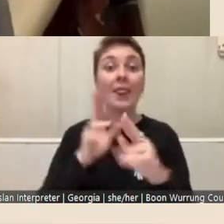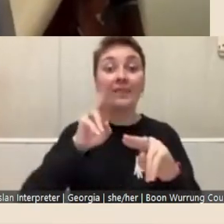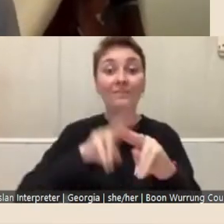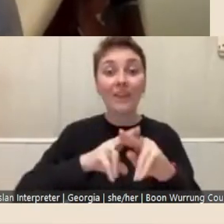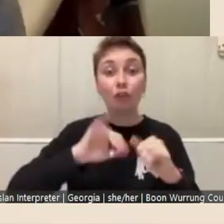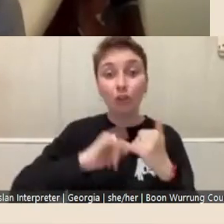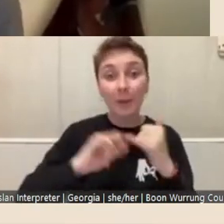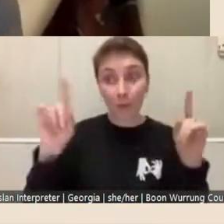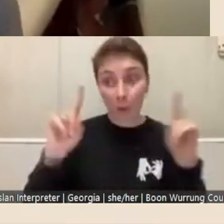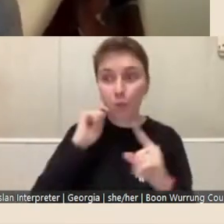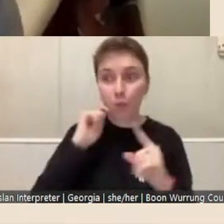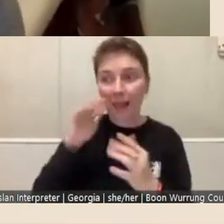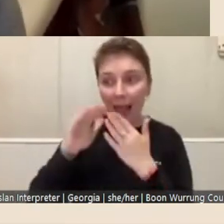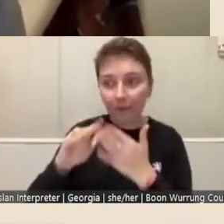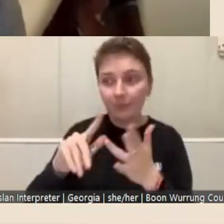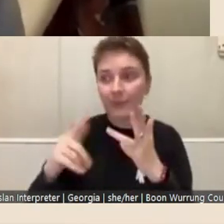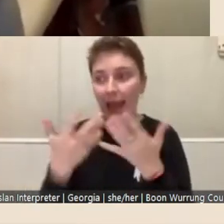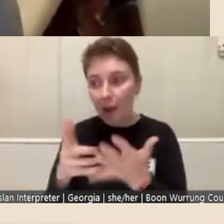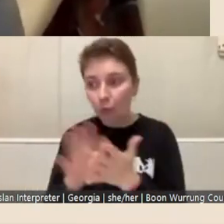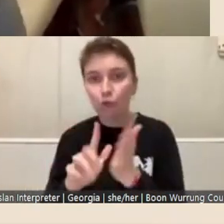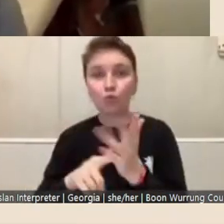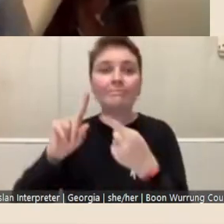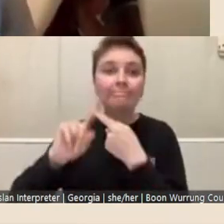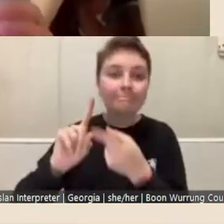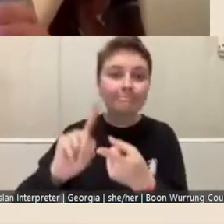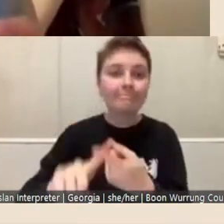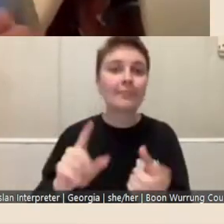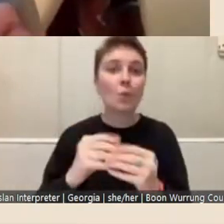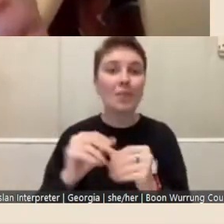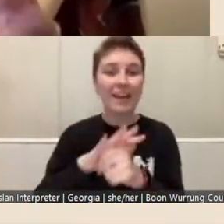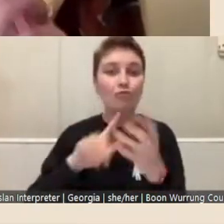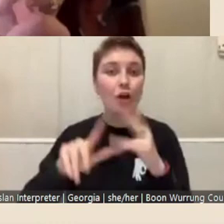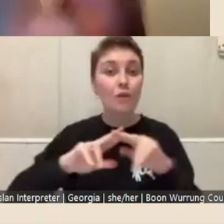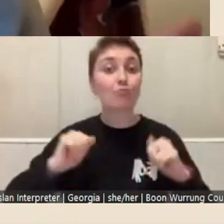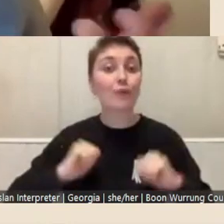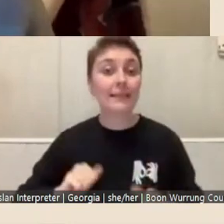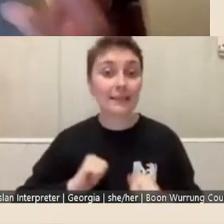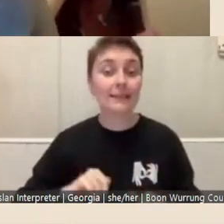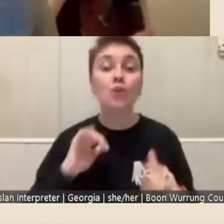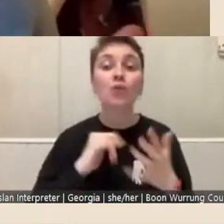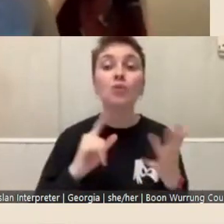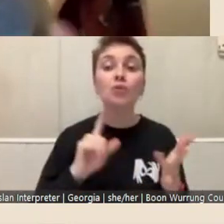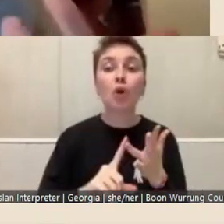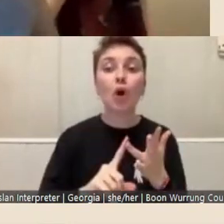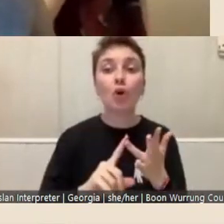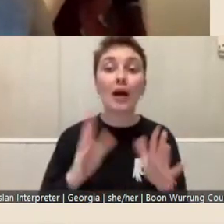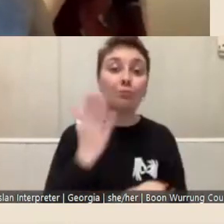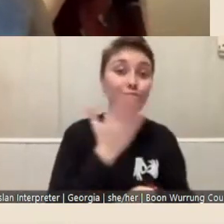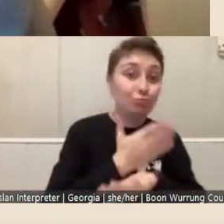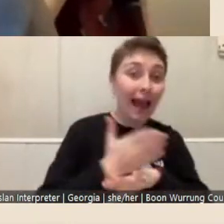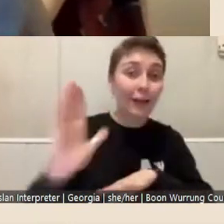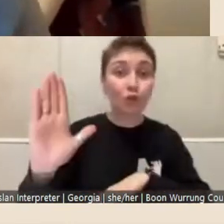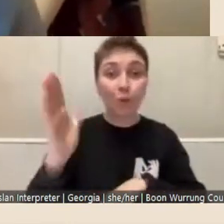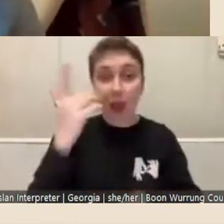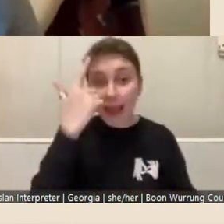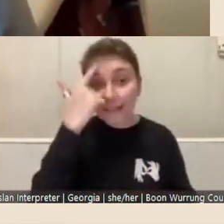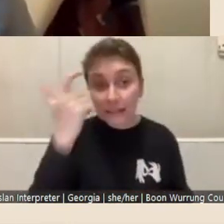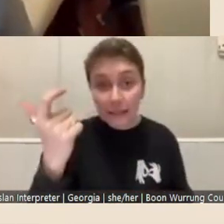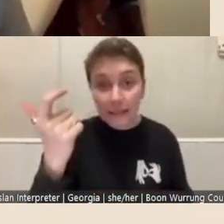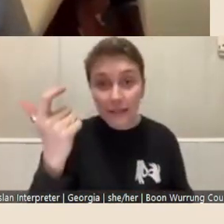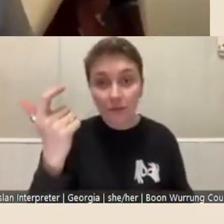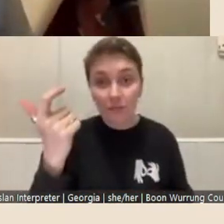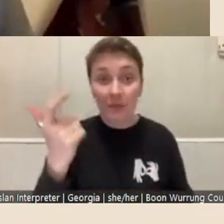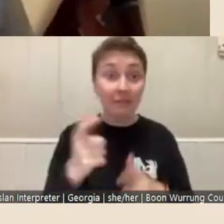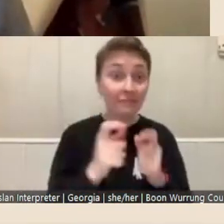in continuing that area of practice. So brand new ideas are as valuable as the continuation of an